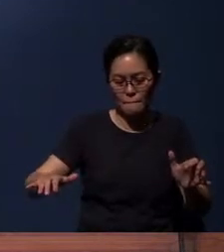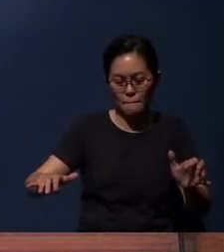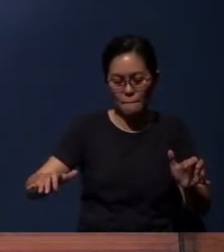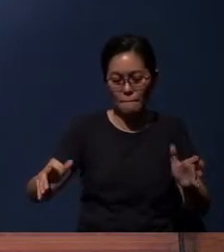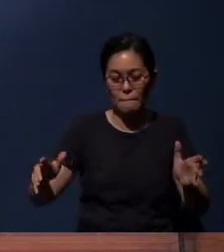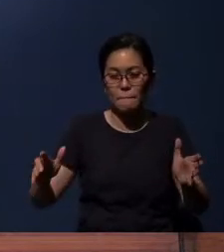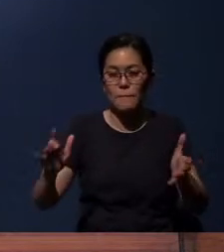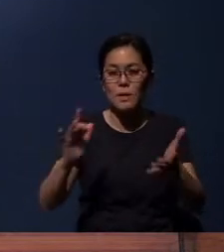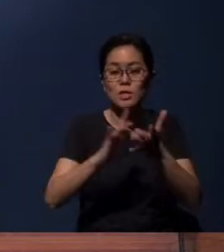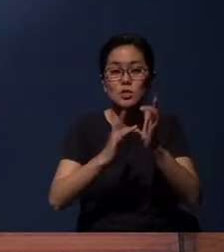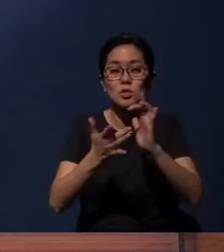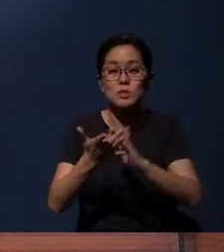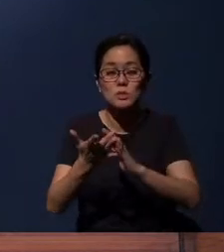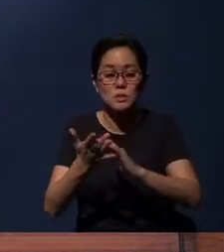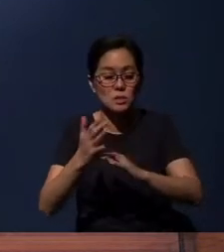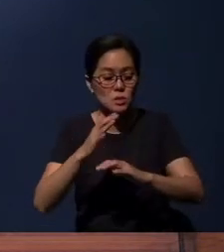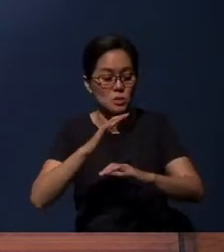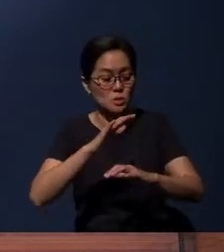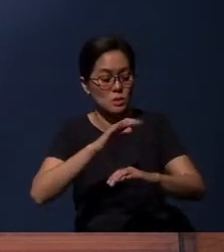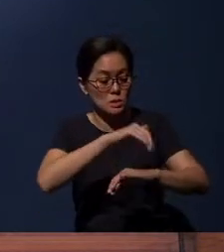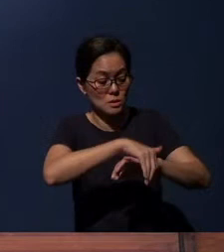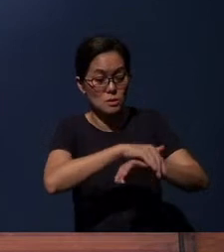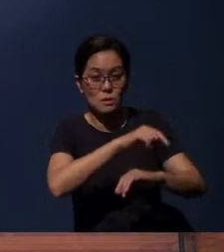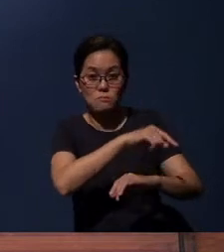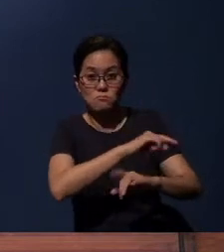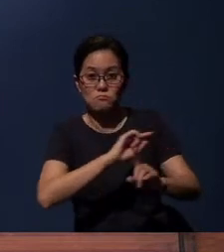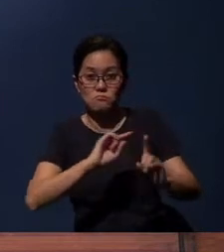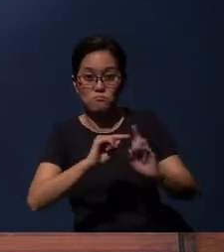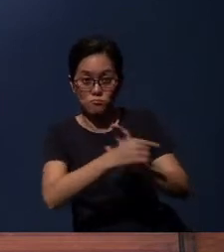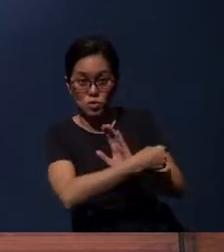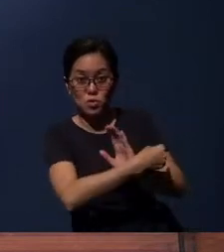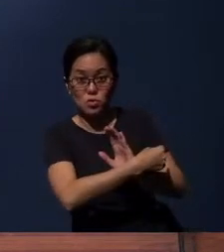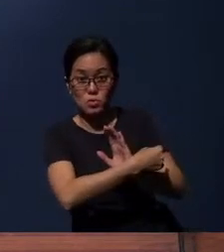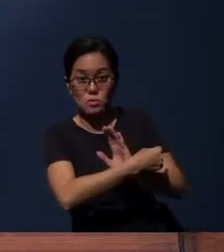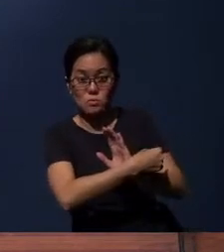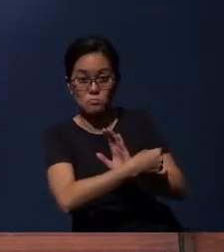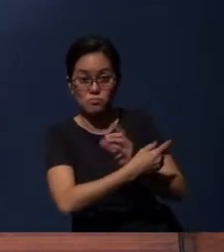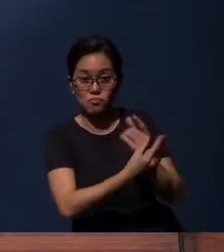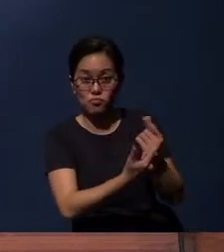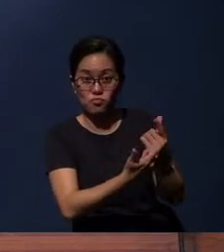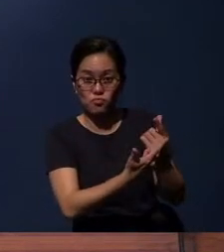Jesus, on the night He was betrayed, took bread and after giving thanks,